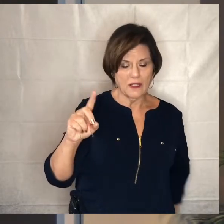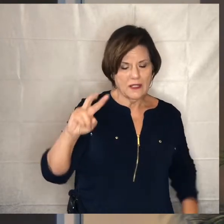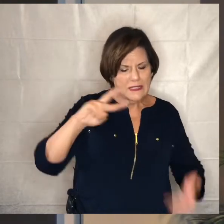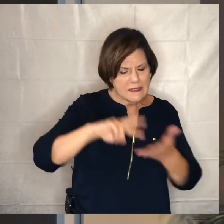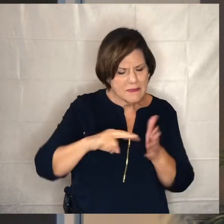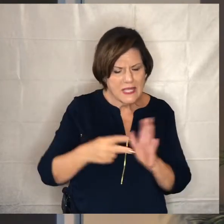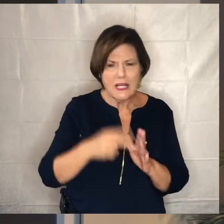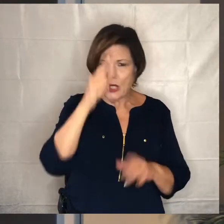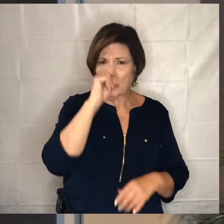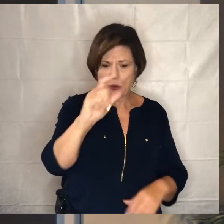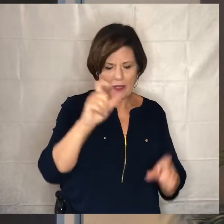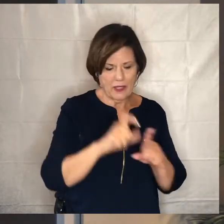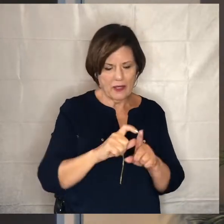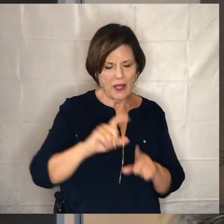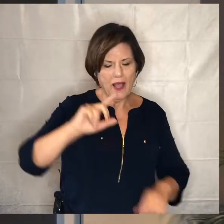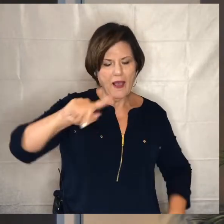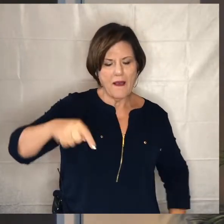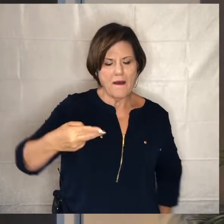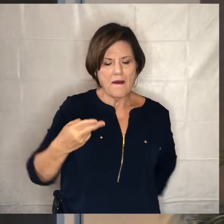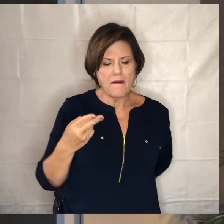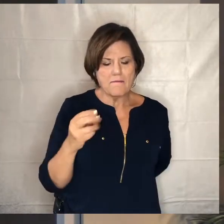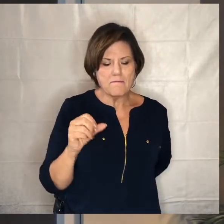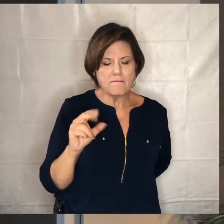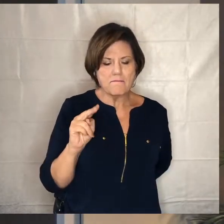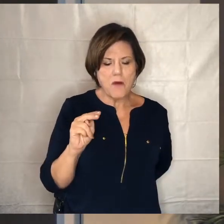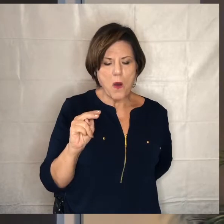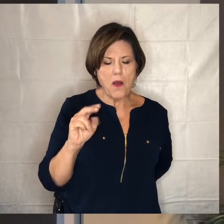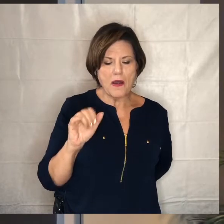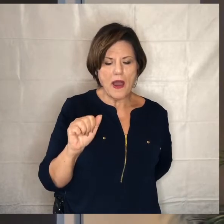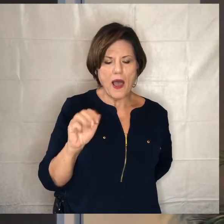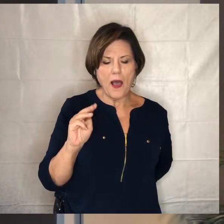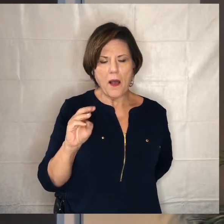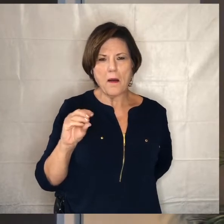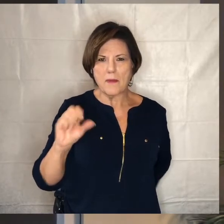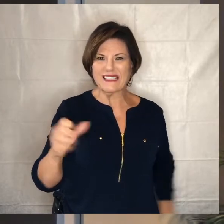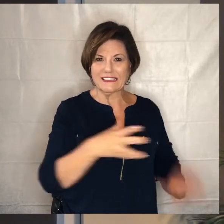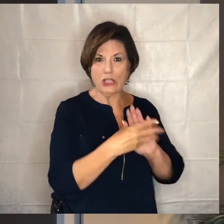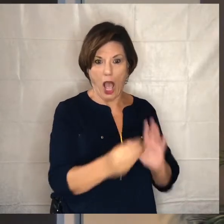the greek word is uh phonemos um you can all say no sorry phronemos i said forgot